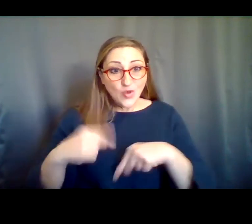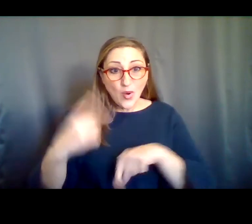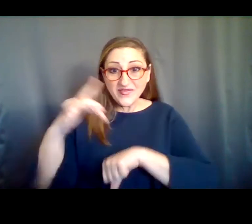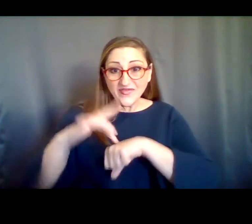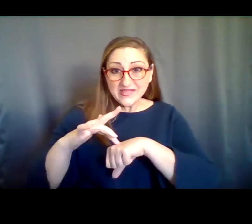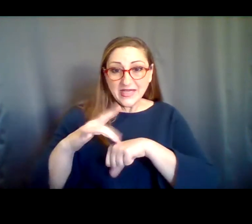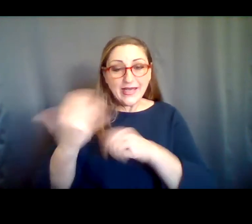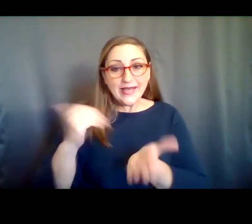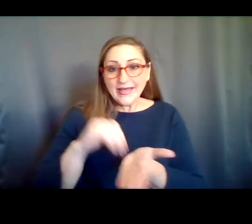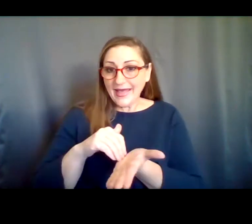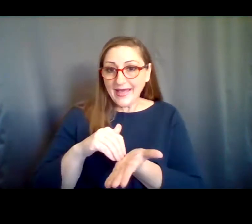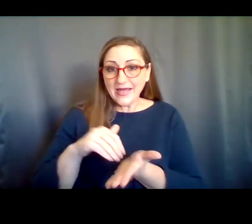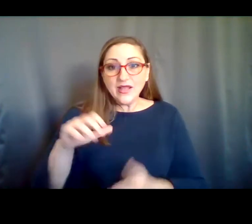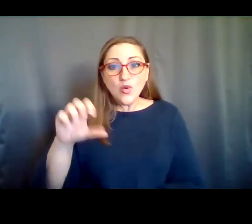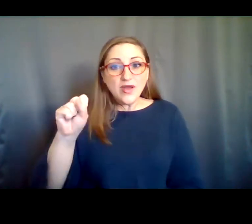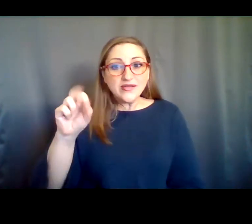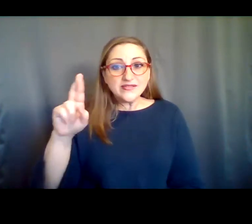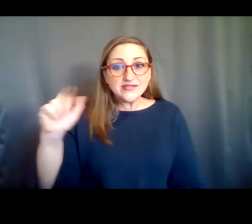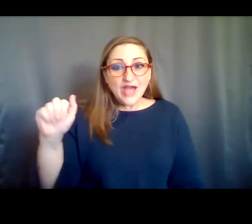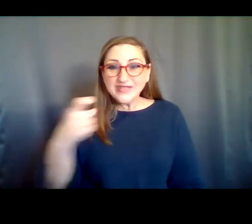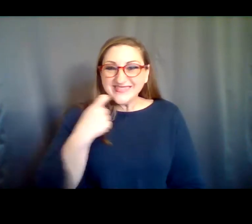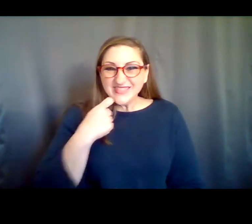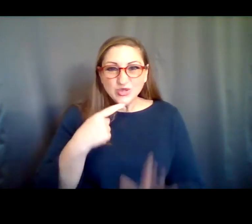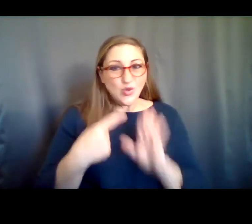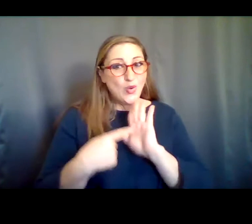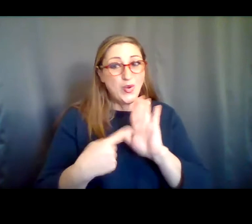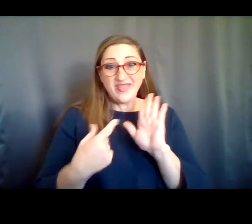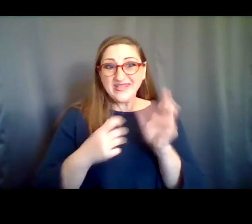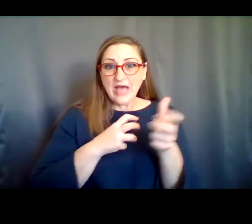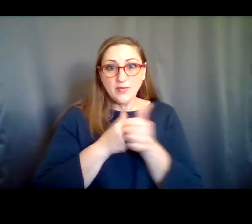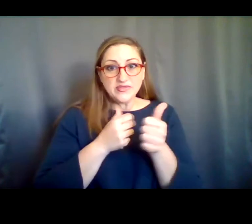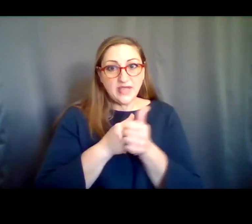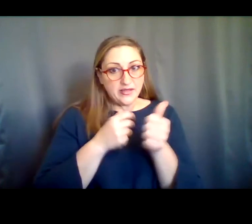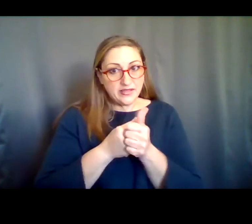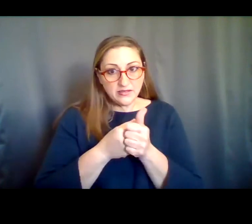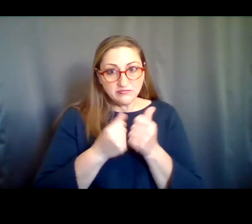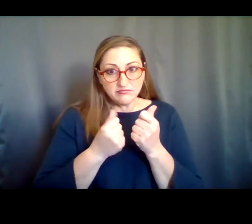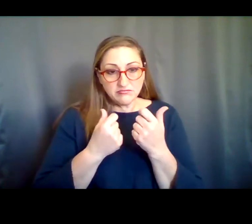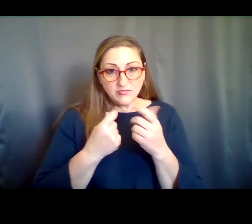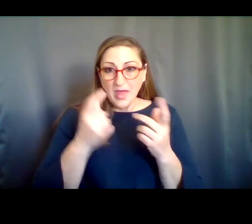, again, like the Digital Toolkit Sarah just showed up, this is something that is updated very, very